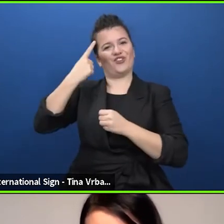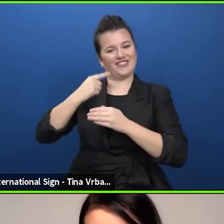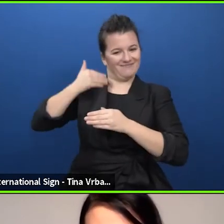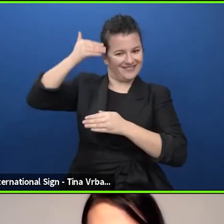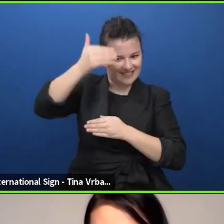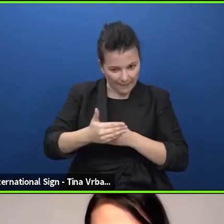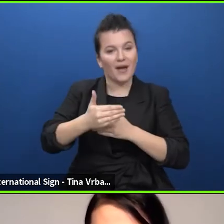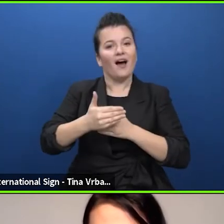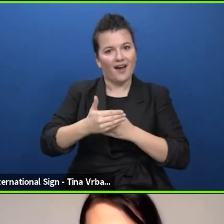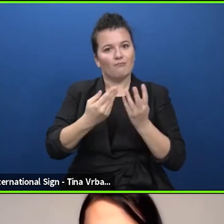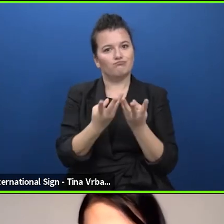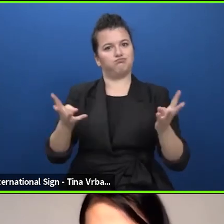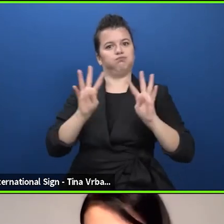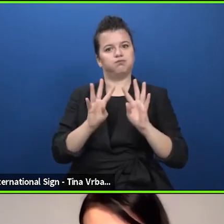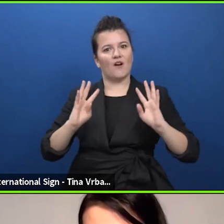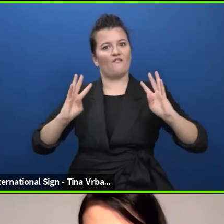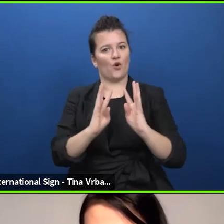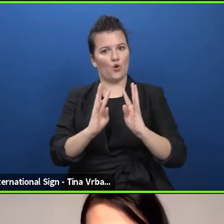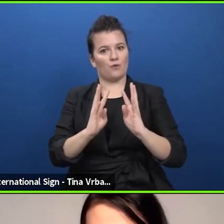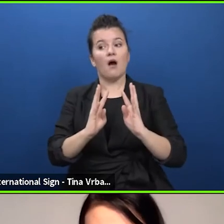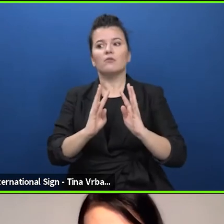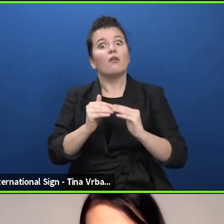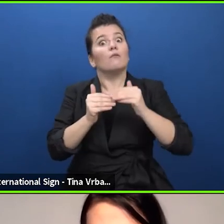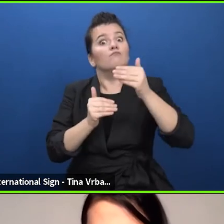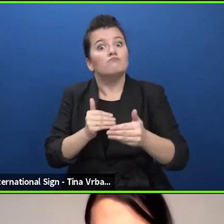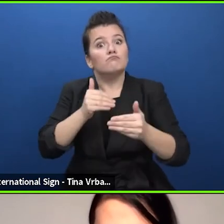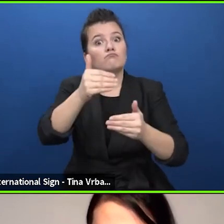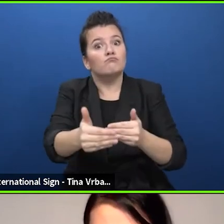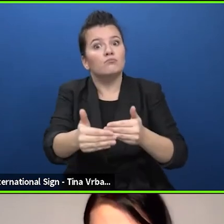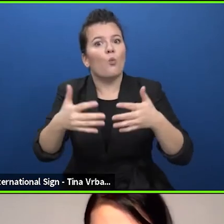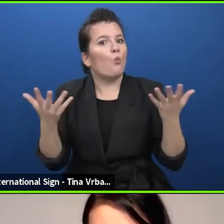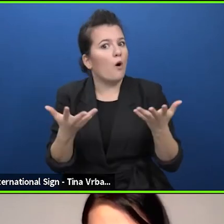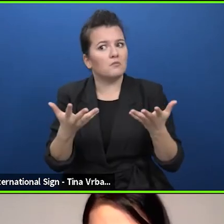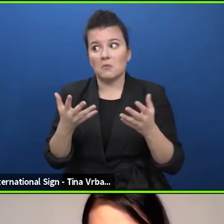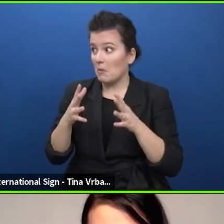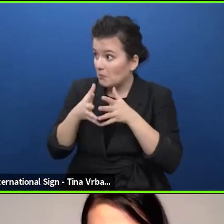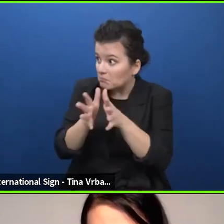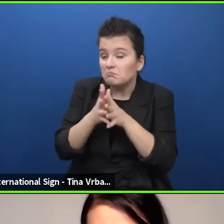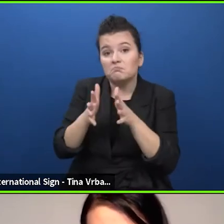make it possible further can you speak a little bit about this future steps?